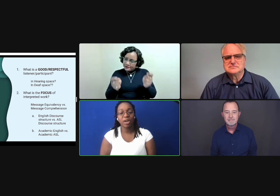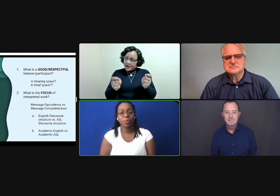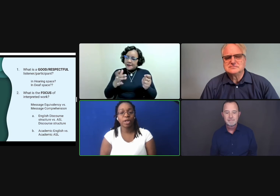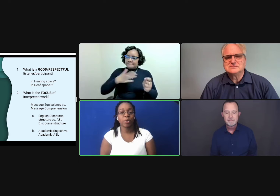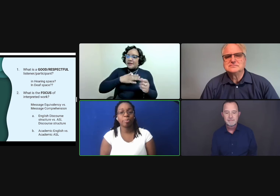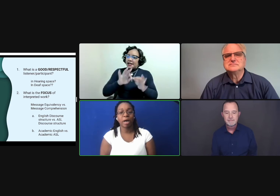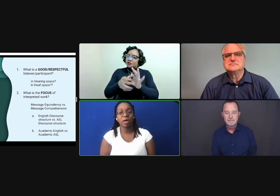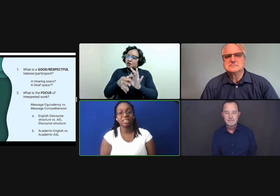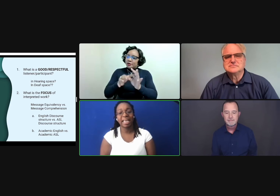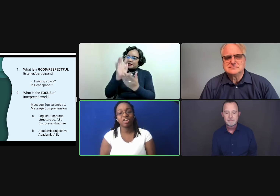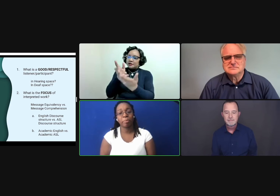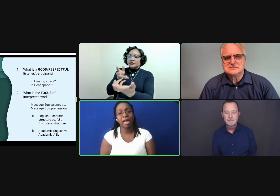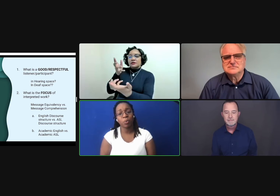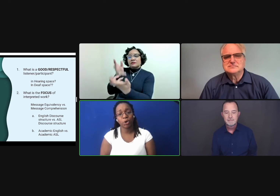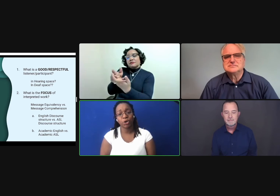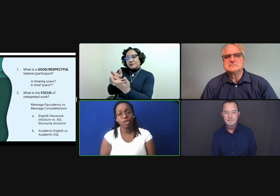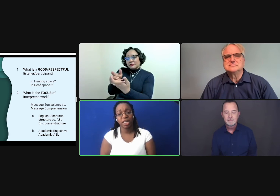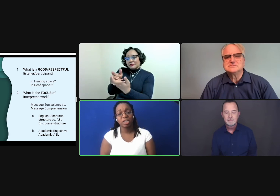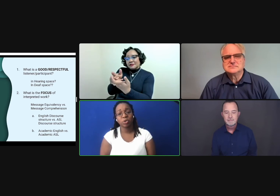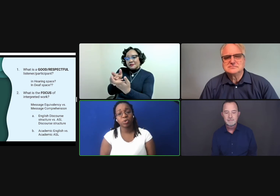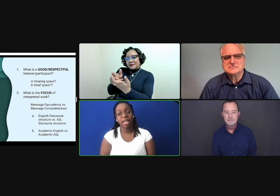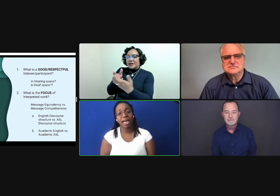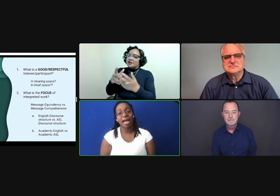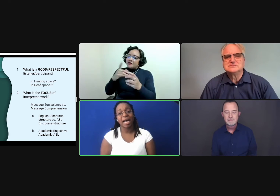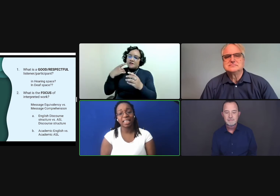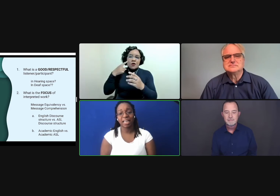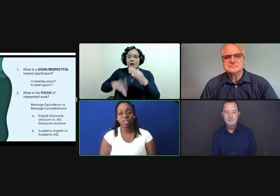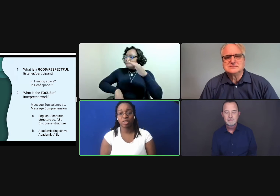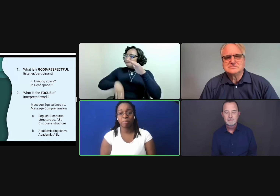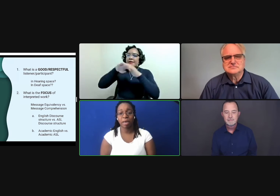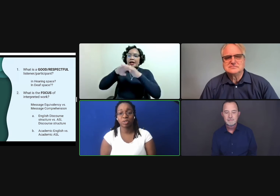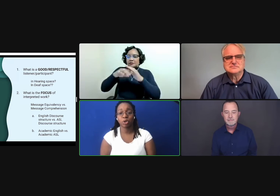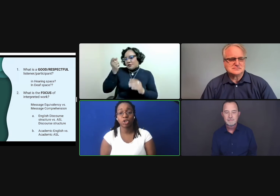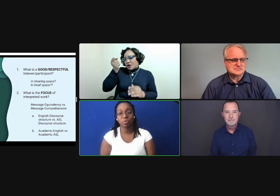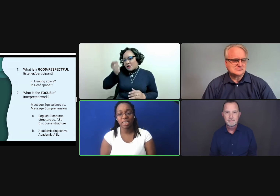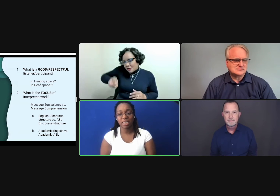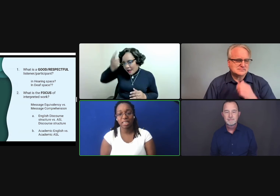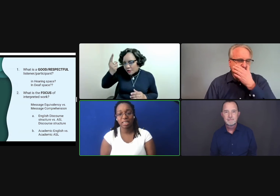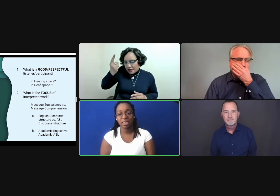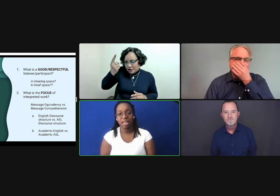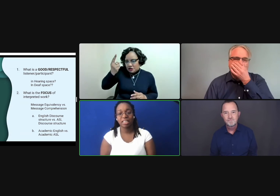How do I go about tailoring my work so that I can actually match what you need?